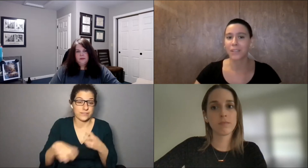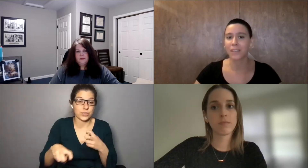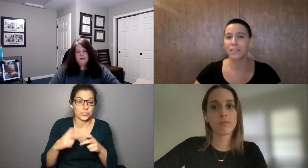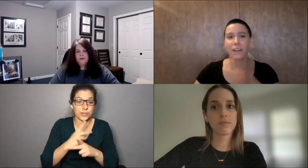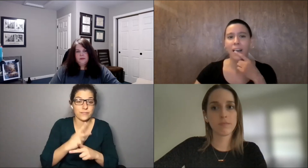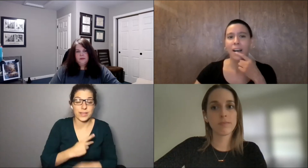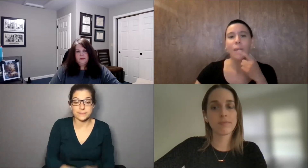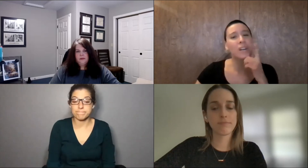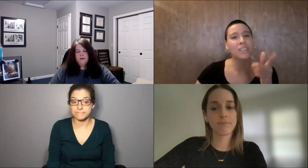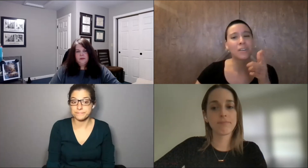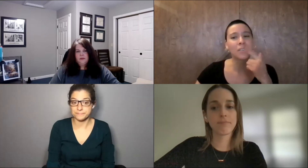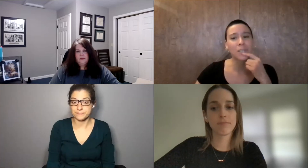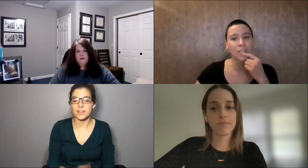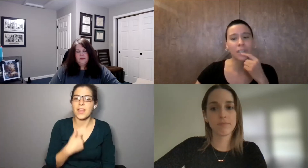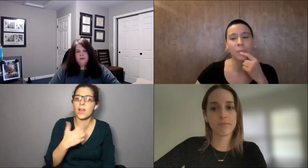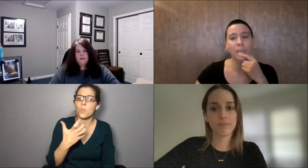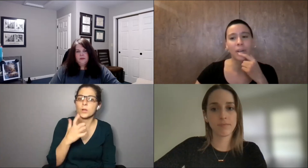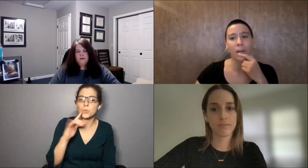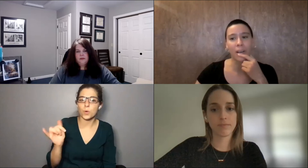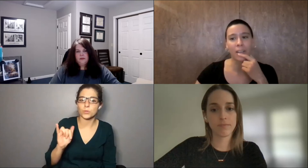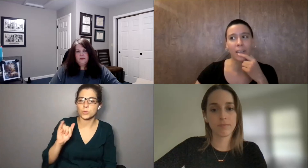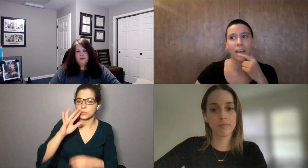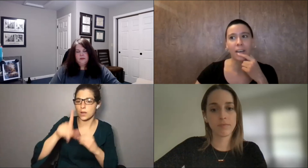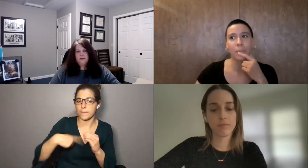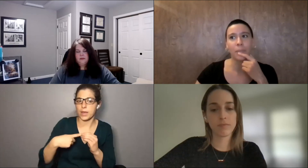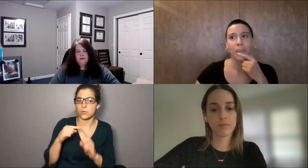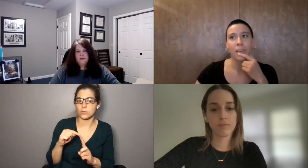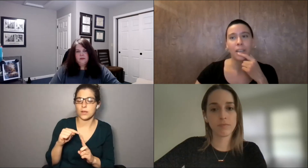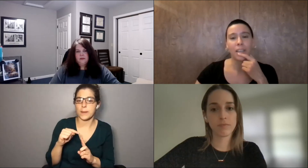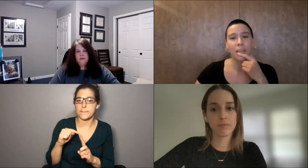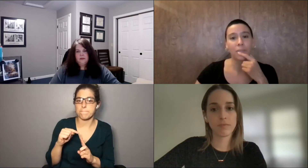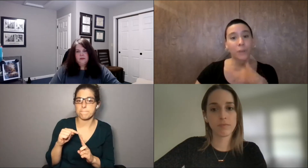difficult to navigate. I wanted to also touch a little bit